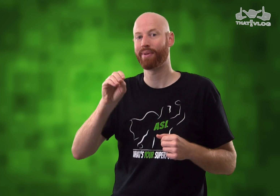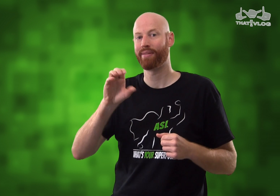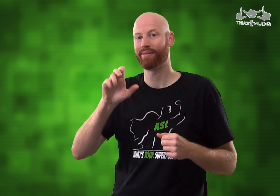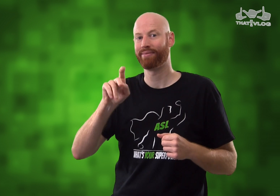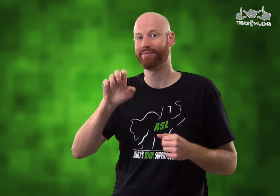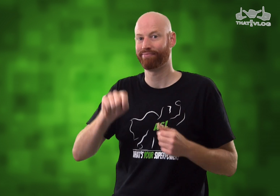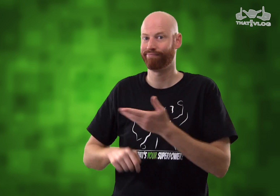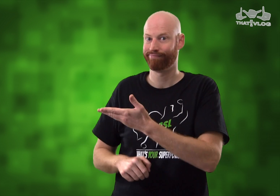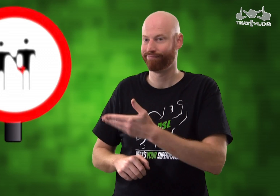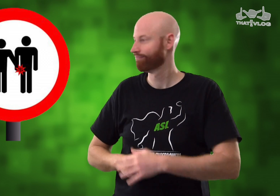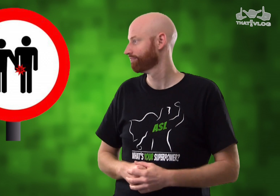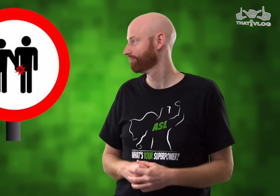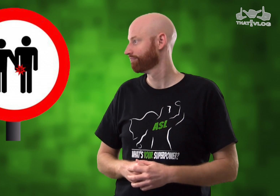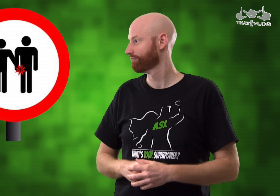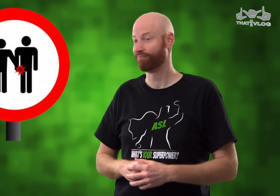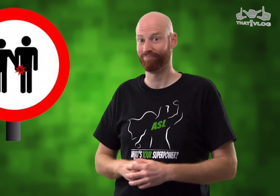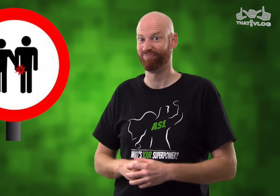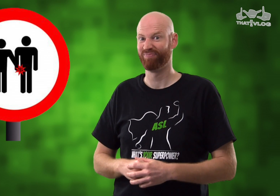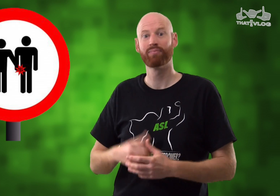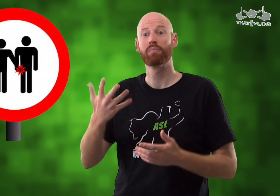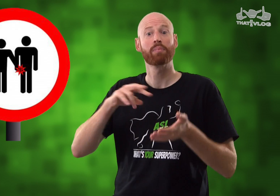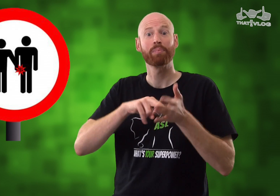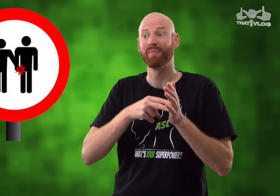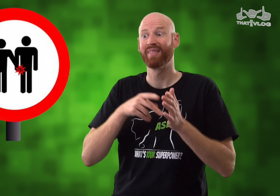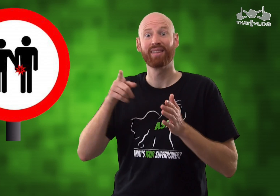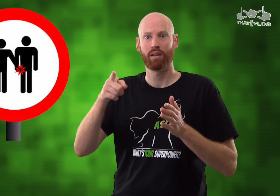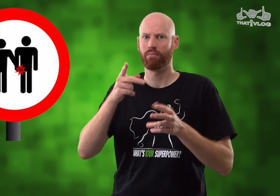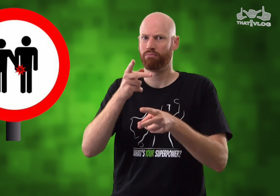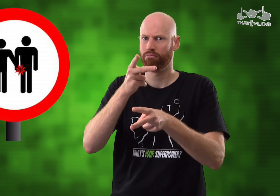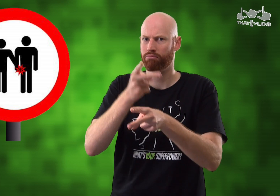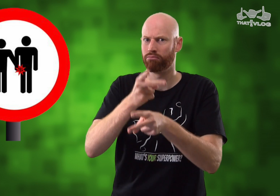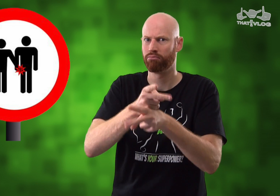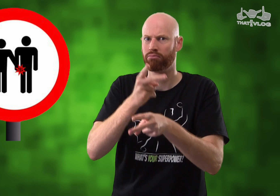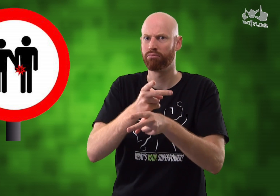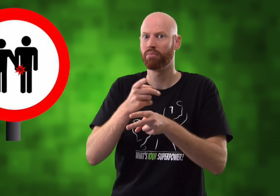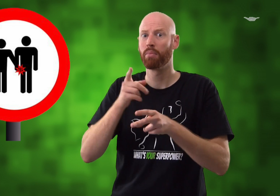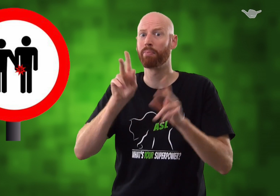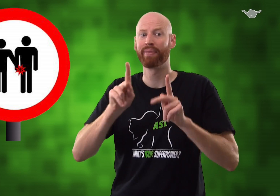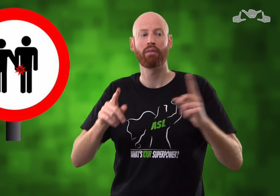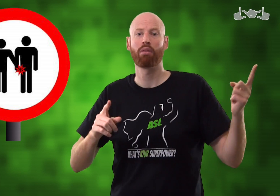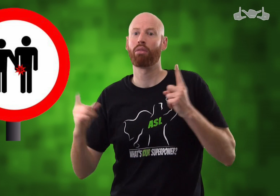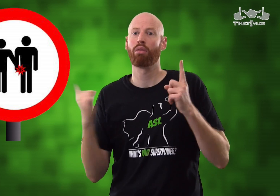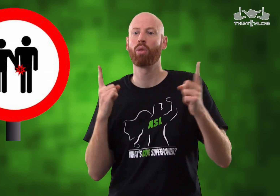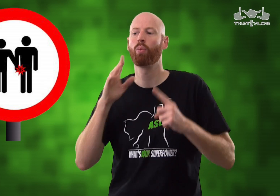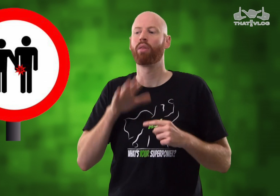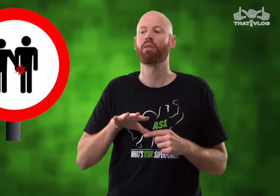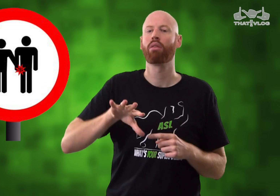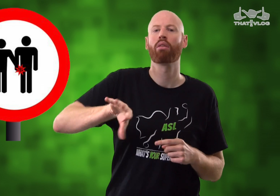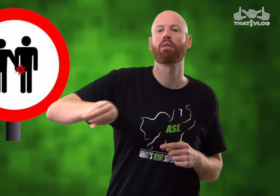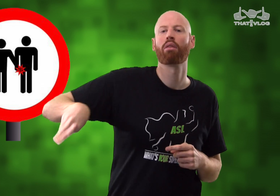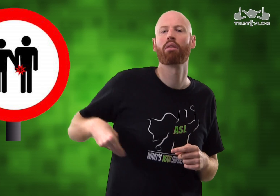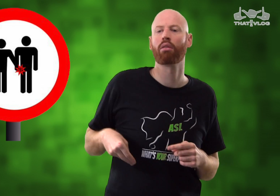infamous for pickpocketing. Meaning, you've got to be very careful that when people are coming up to you,